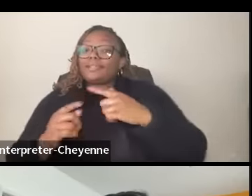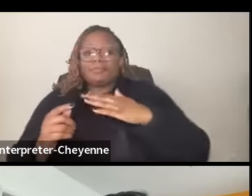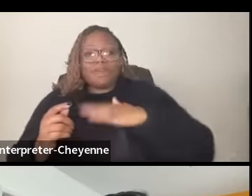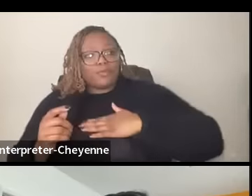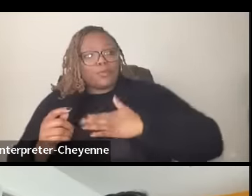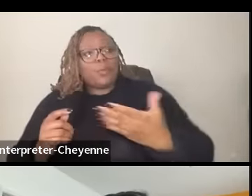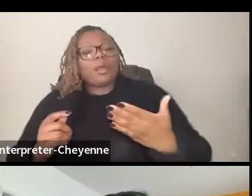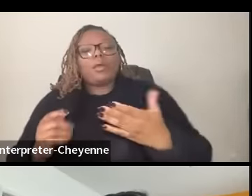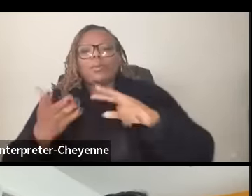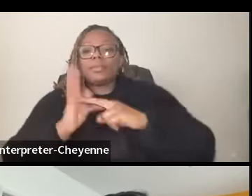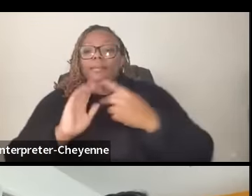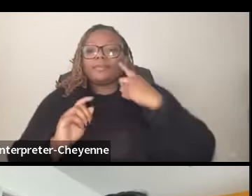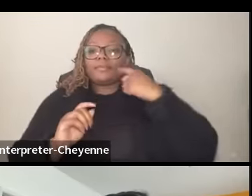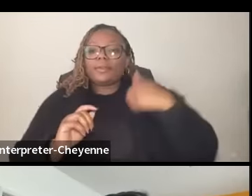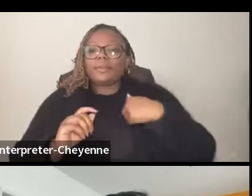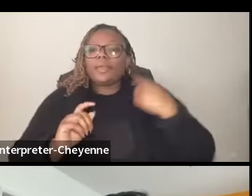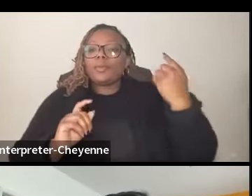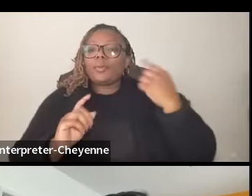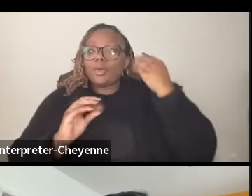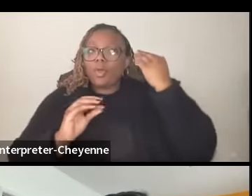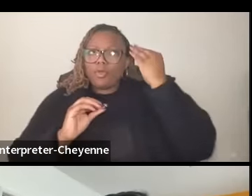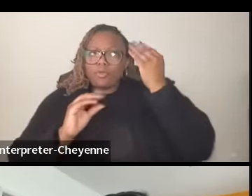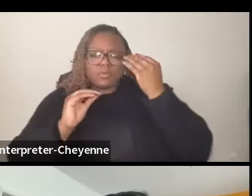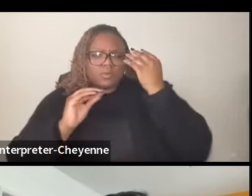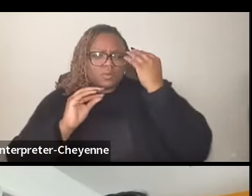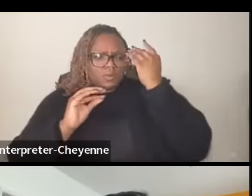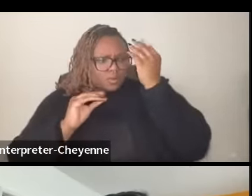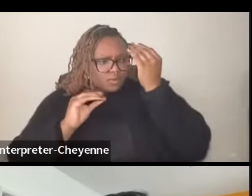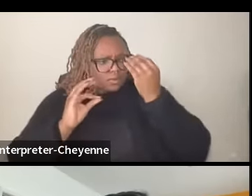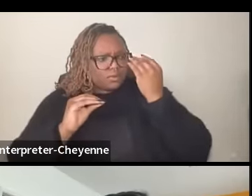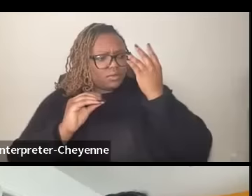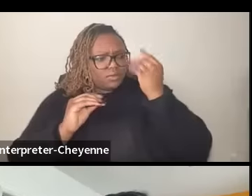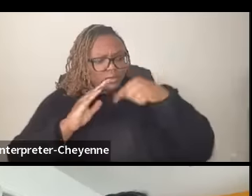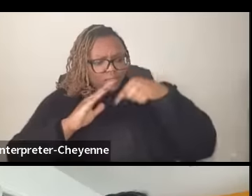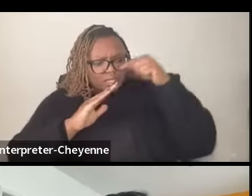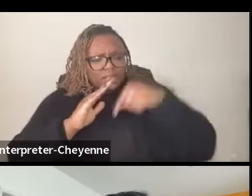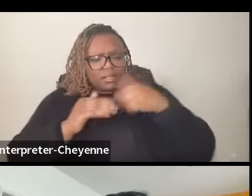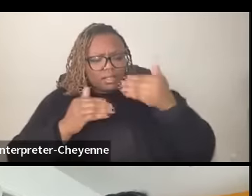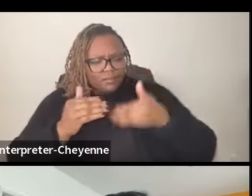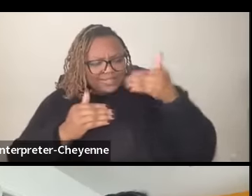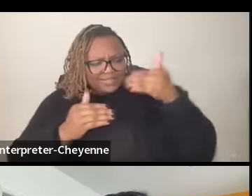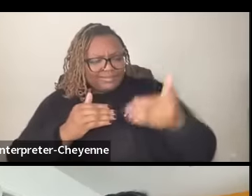that means is we always are thinking critically we're always thinking of next steps next level